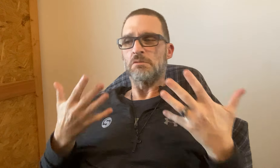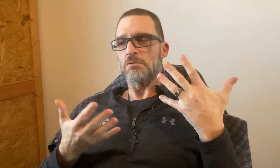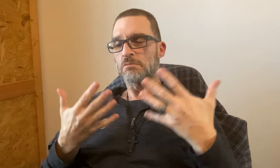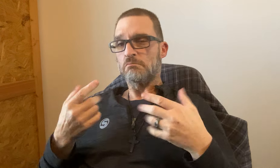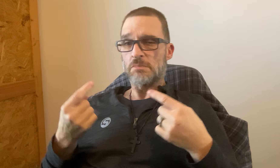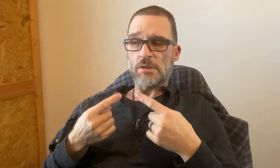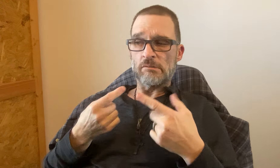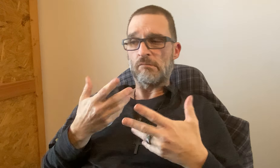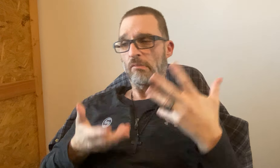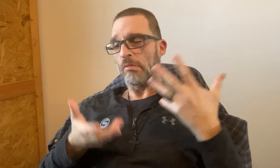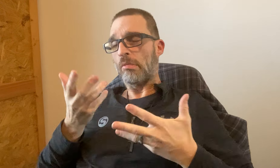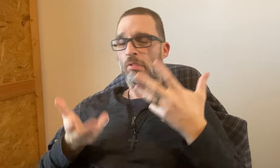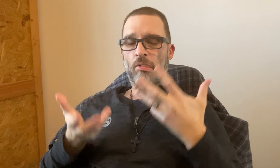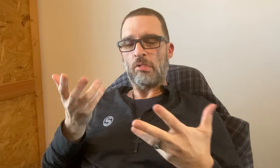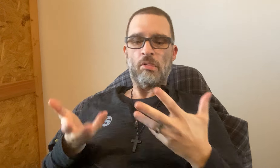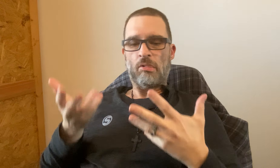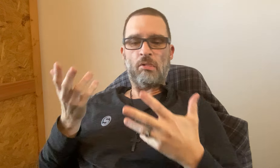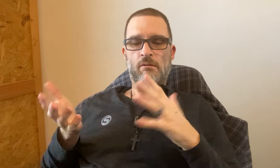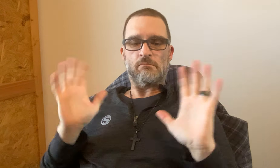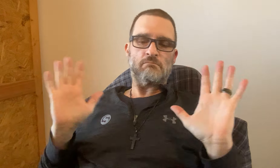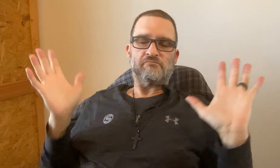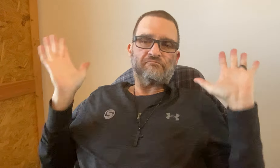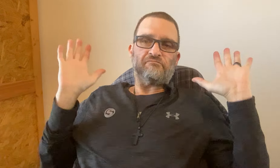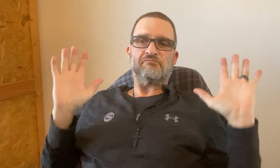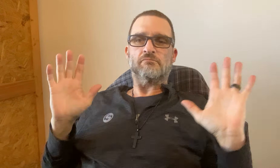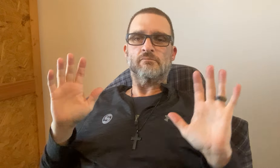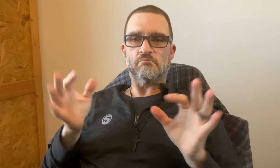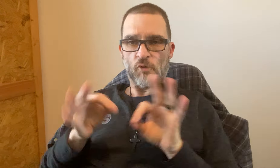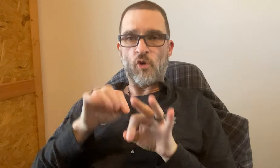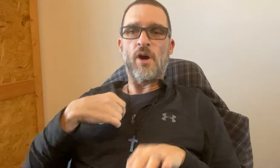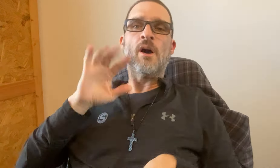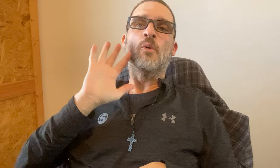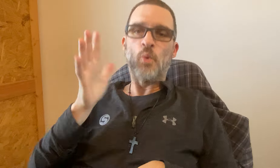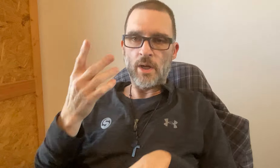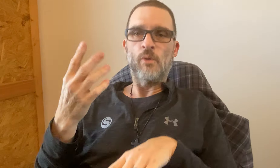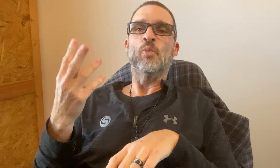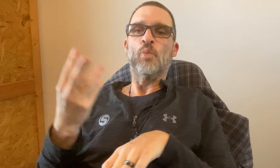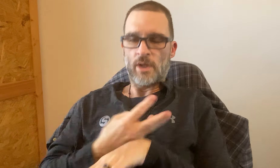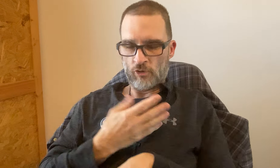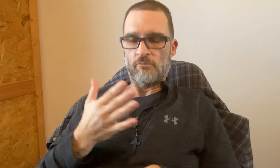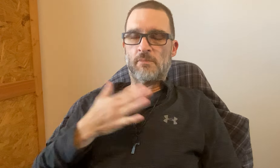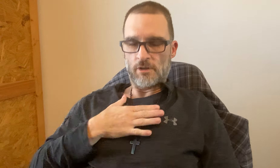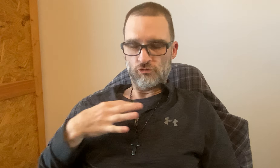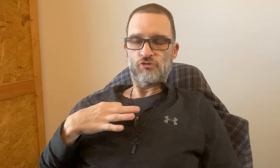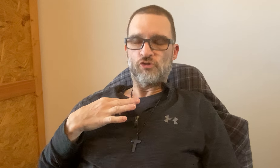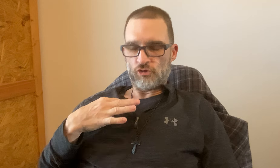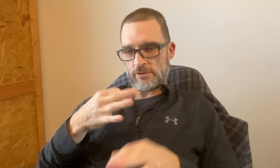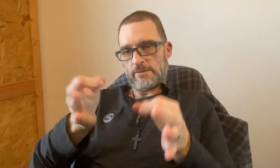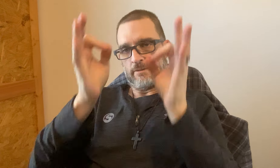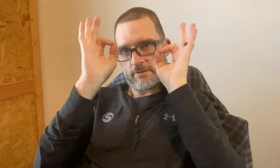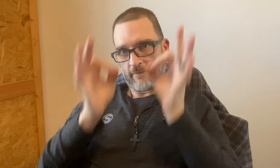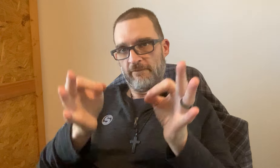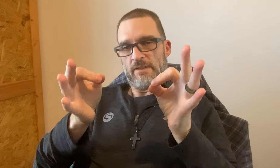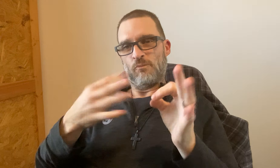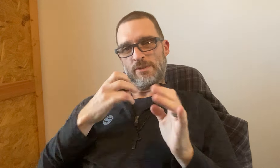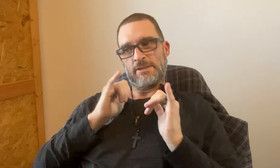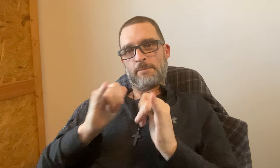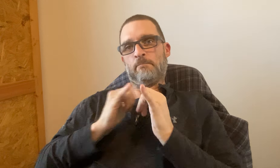It's depending on my mood with how I'm feeling with the pain. or whatever mood I might be in. It's important that I WILL WEAR MY SHIRT! DEFINITELY!!